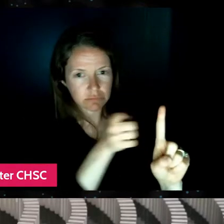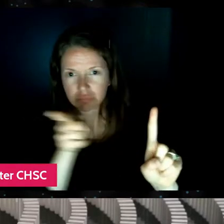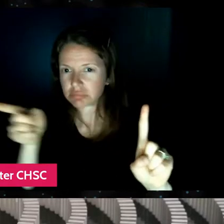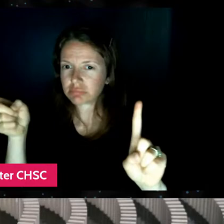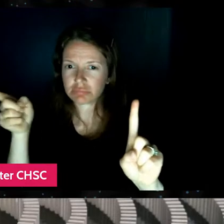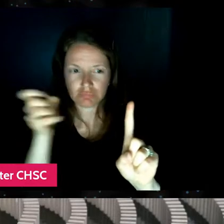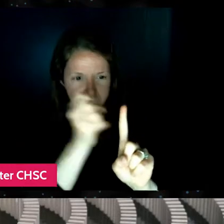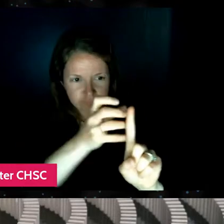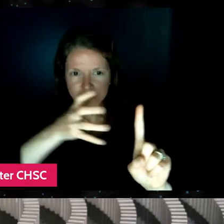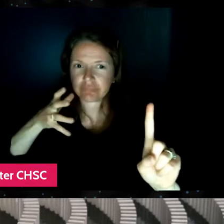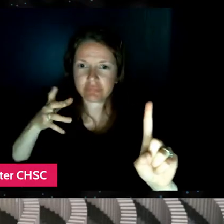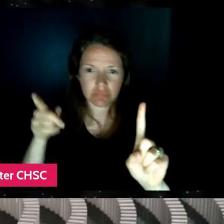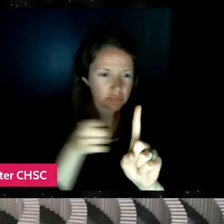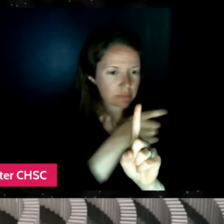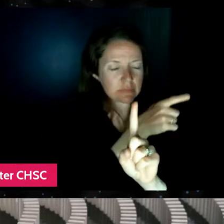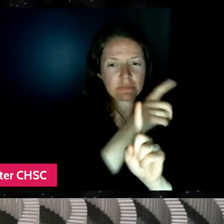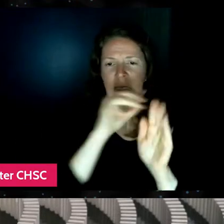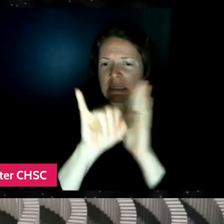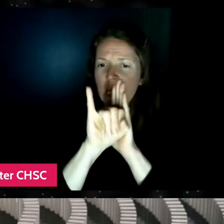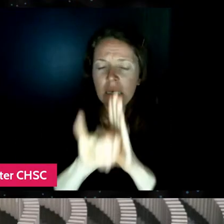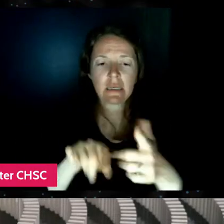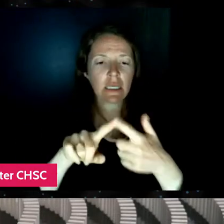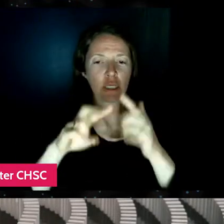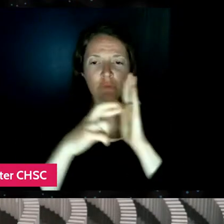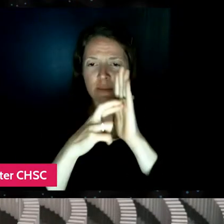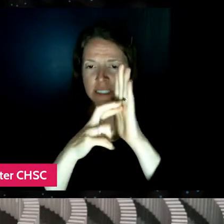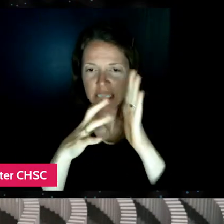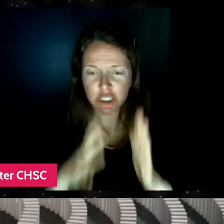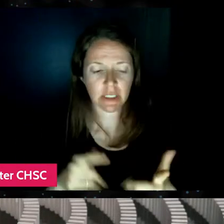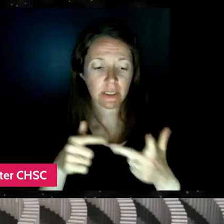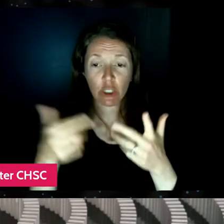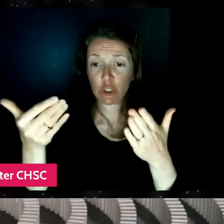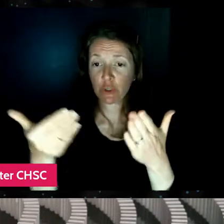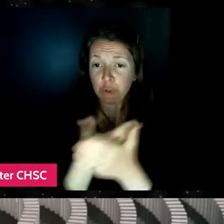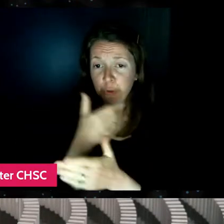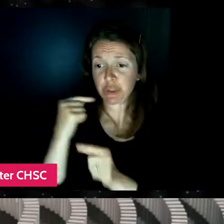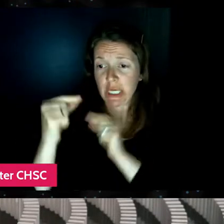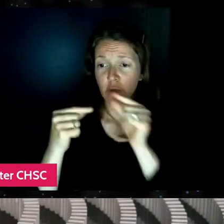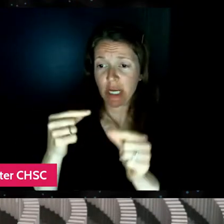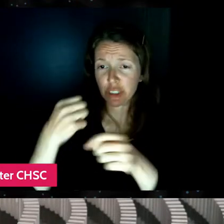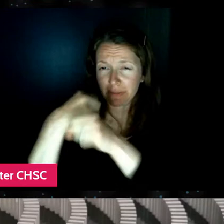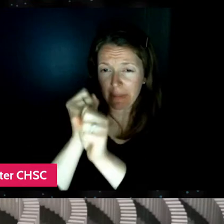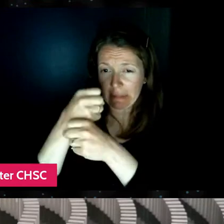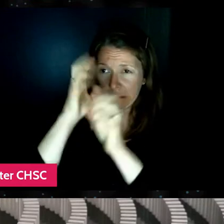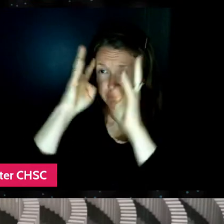like identity representation, this new generation of content creators, new media,